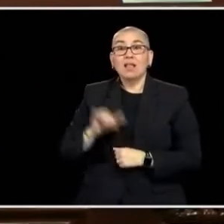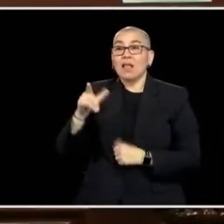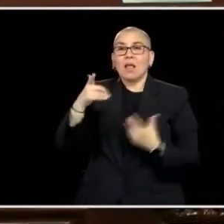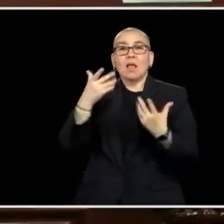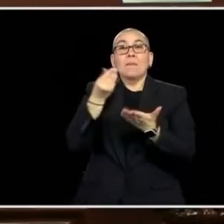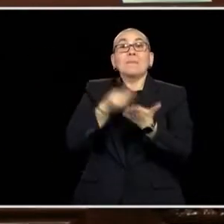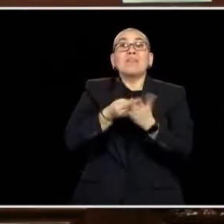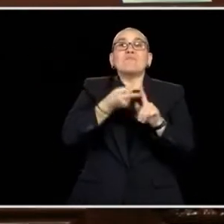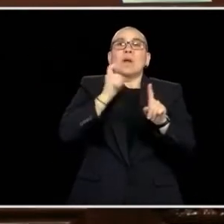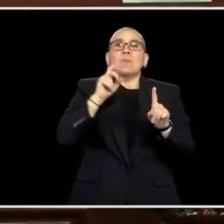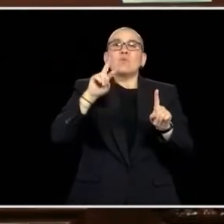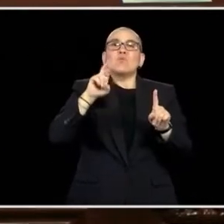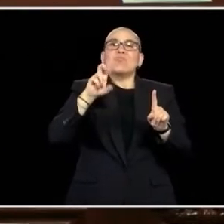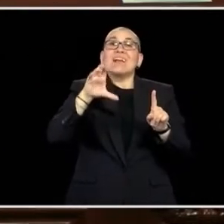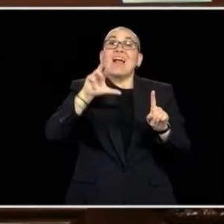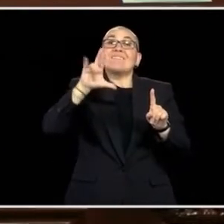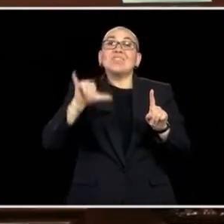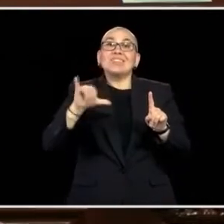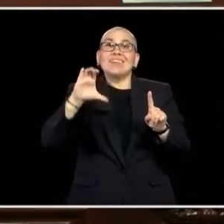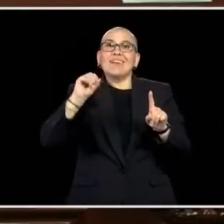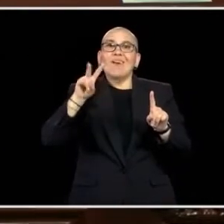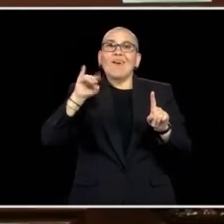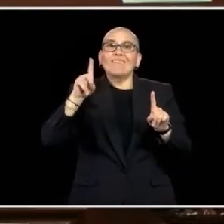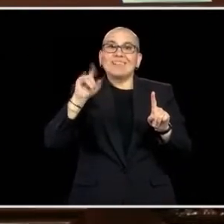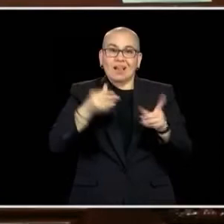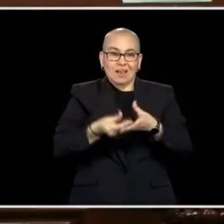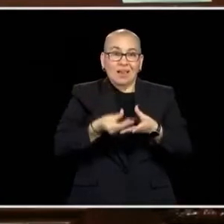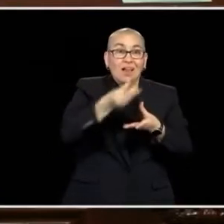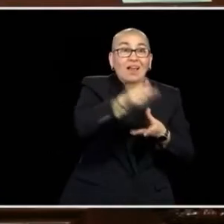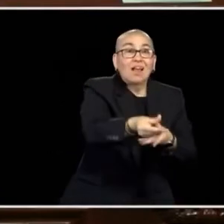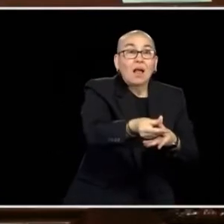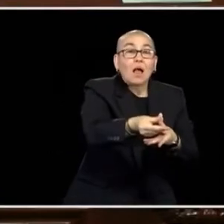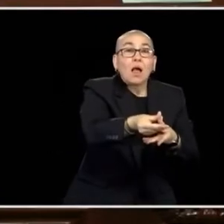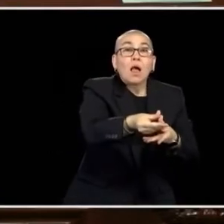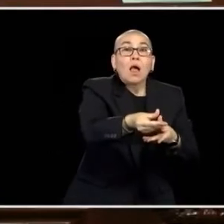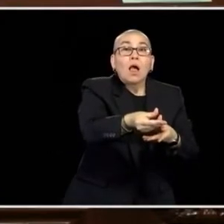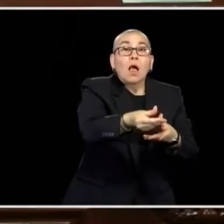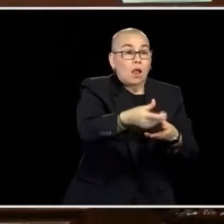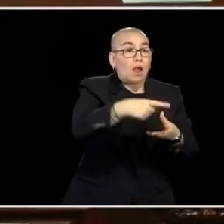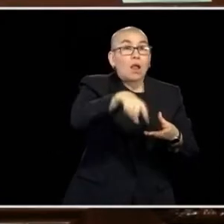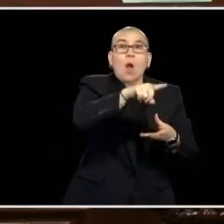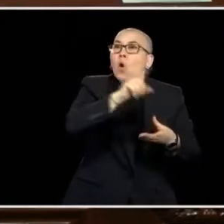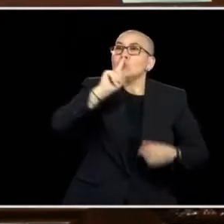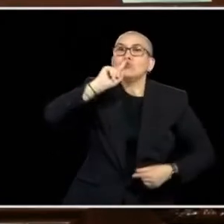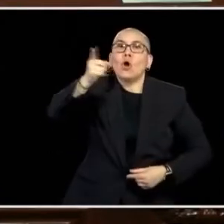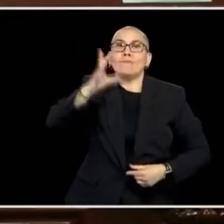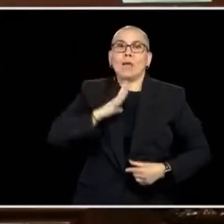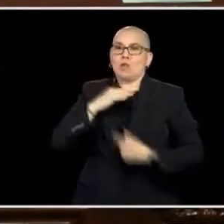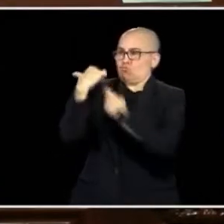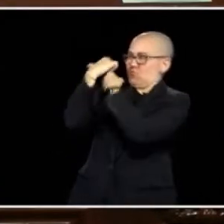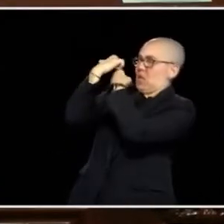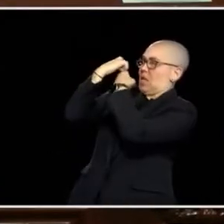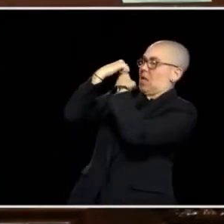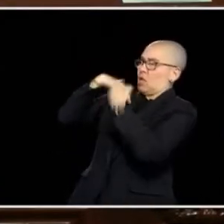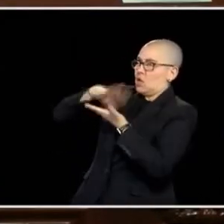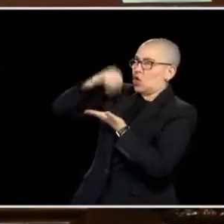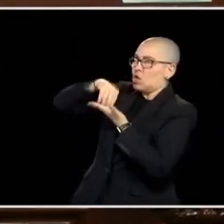WAS ABLE TO DO SOME INVENTIVE THINGS FOR FOLKS, WHO GOT OFF THE SIDEINCHES LOW, GOT THEIR